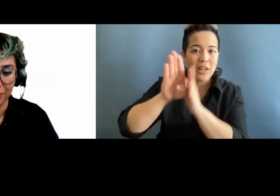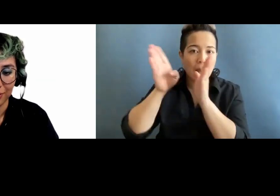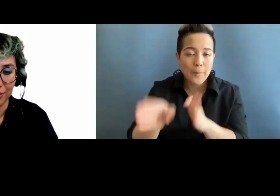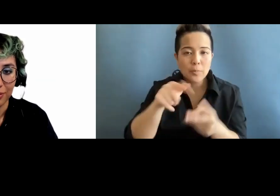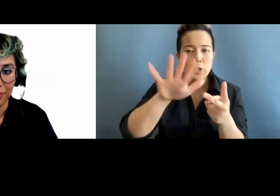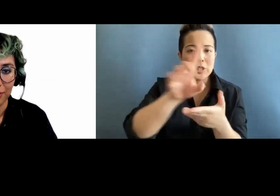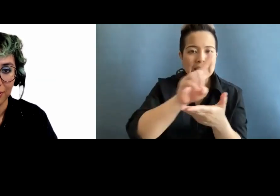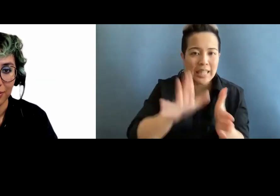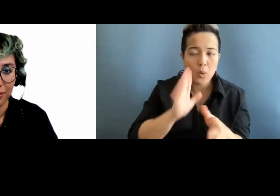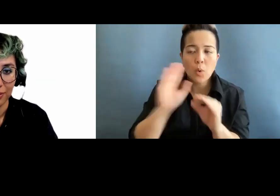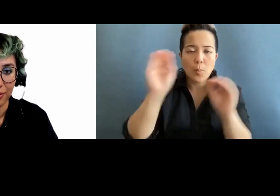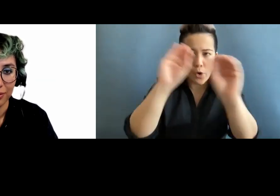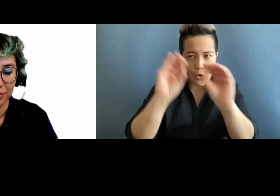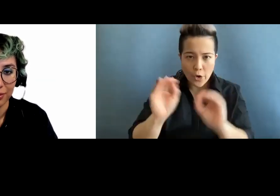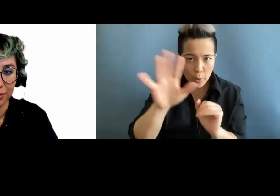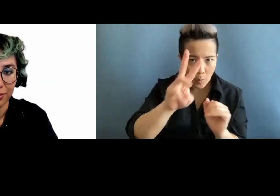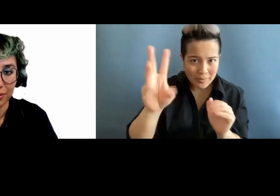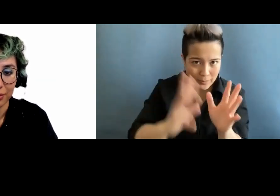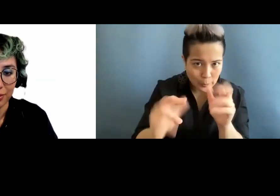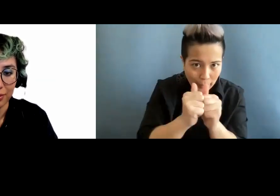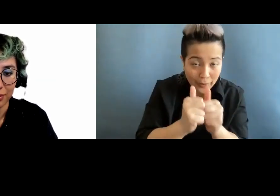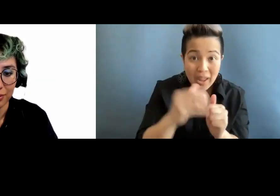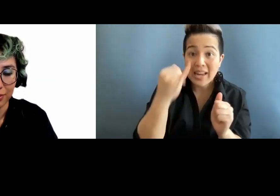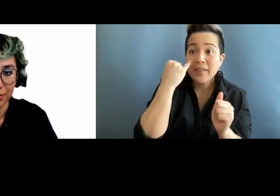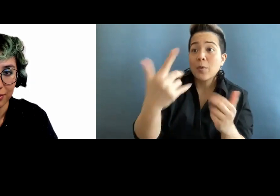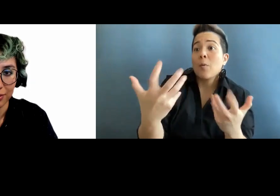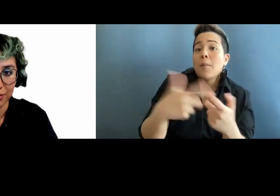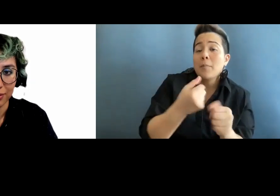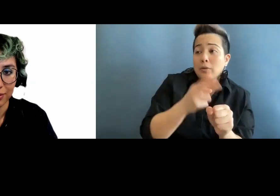who would put your website together. And if you wanted to make sure it was accessible for